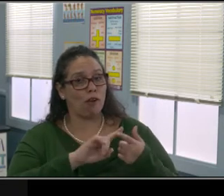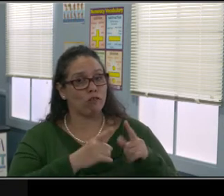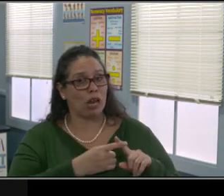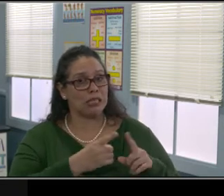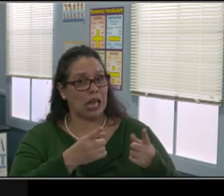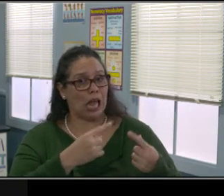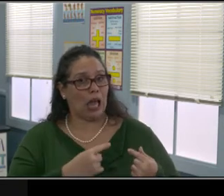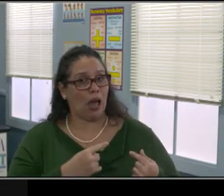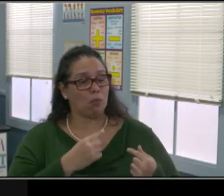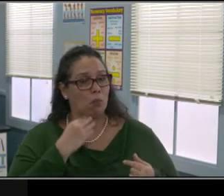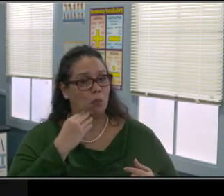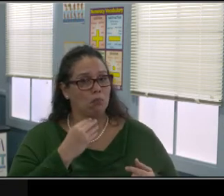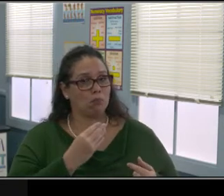it needs to be